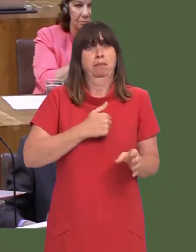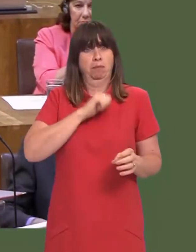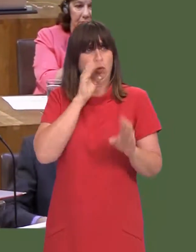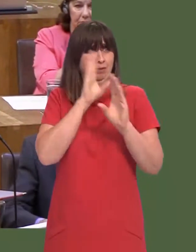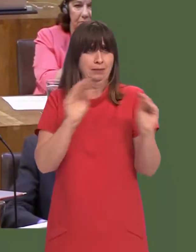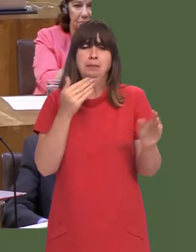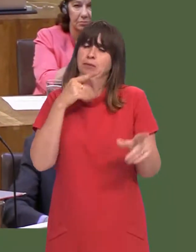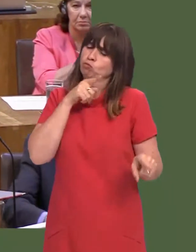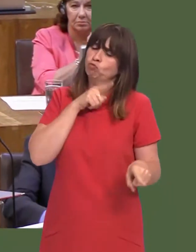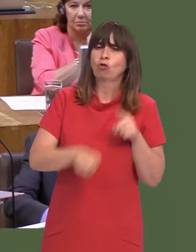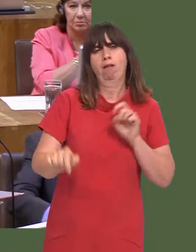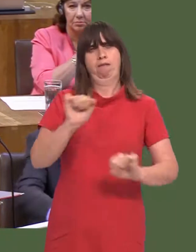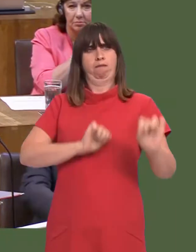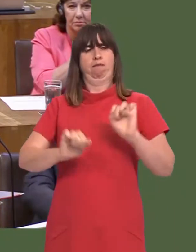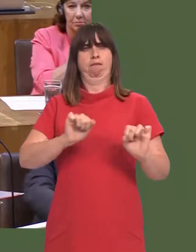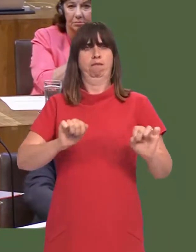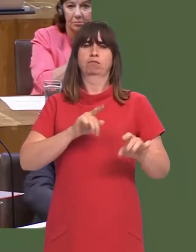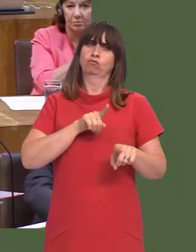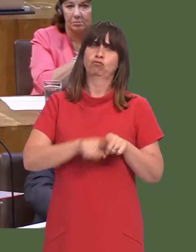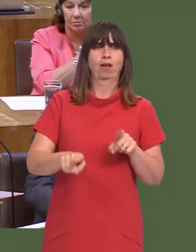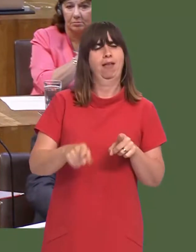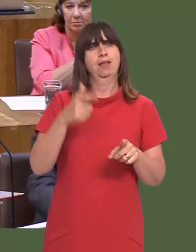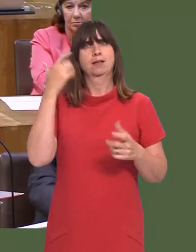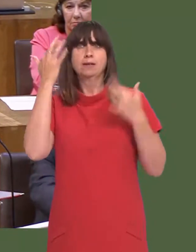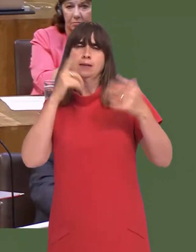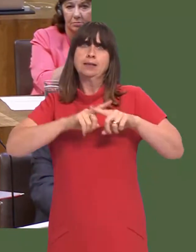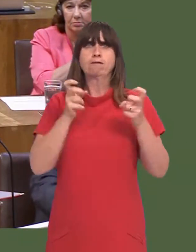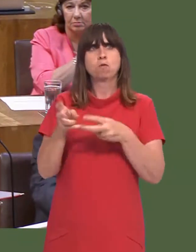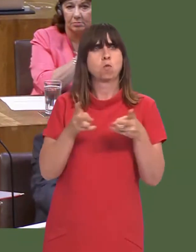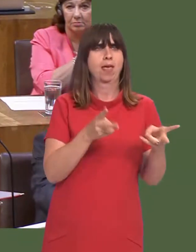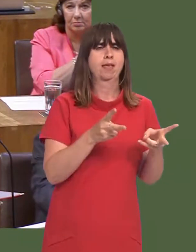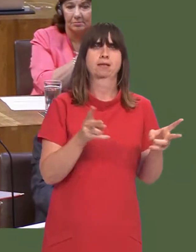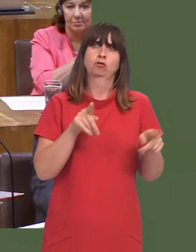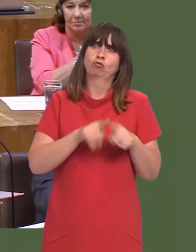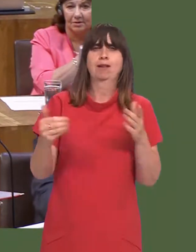And I would say to the universities that itís crucially important that they do everything possible to ensure that that doesnít happen.